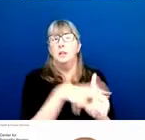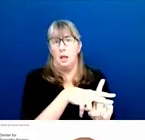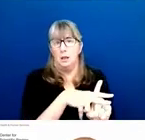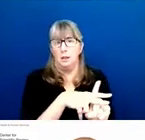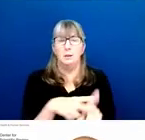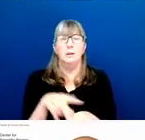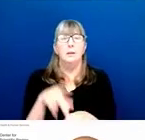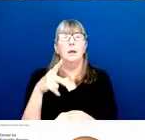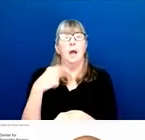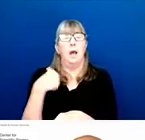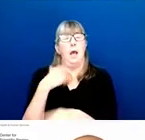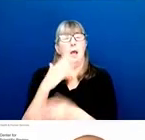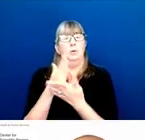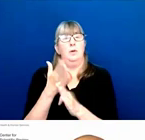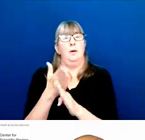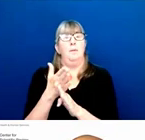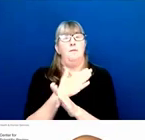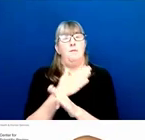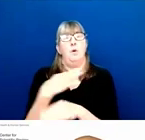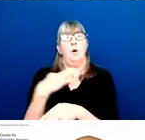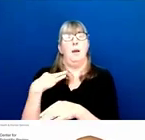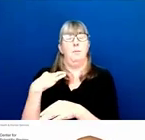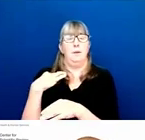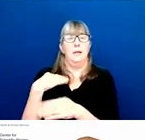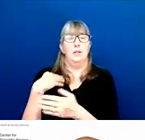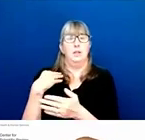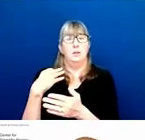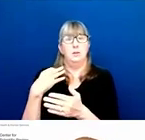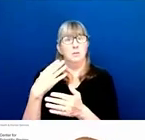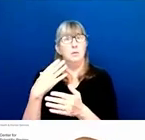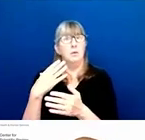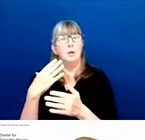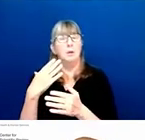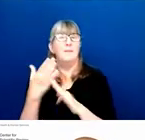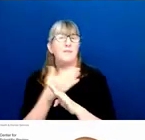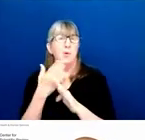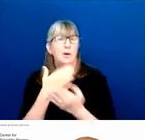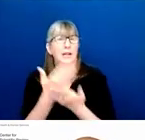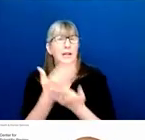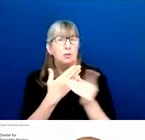actually get to the scientific review group. I want to take a moment to emphasize the important role